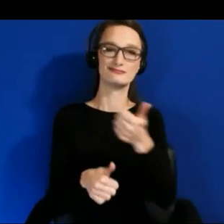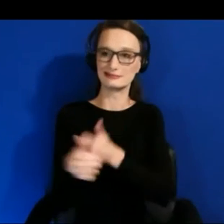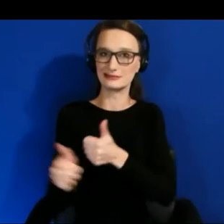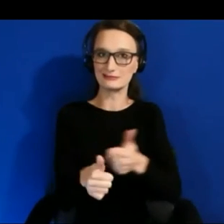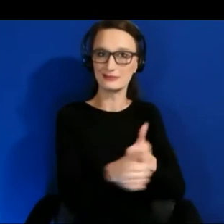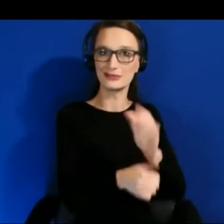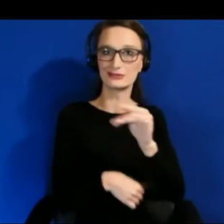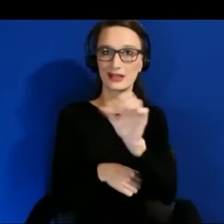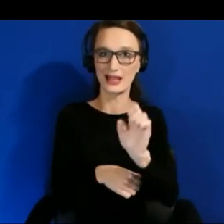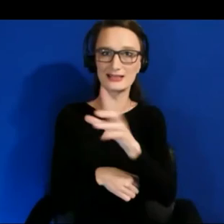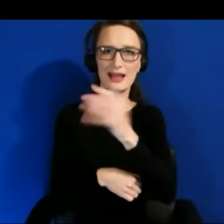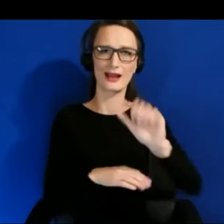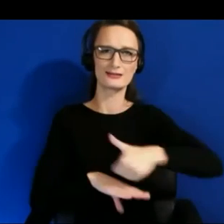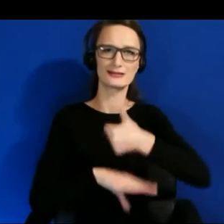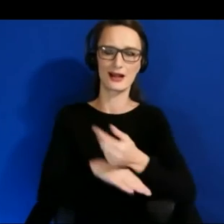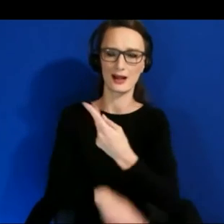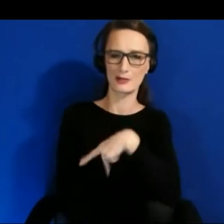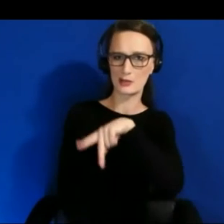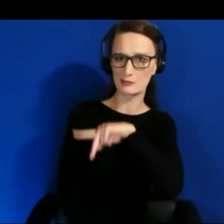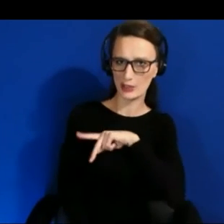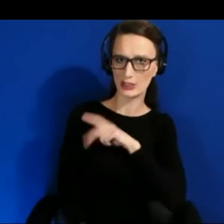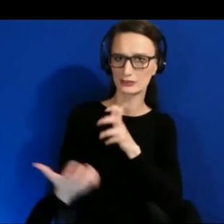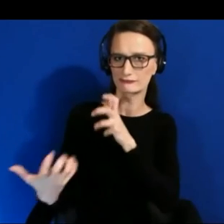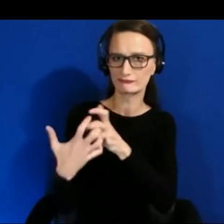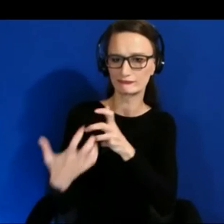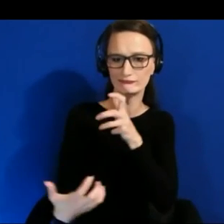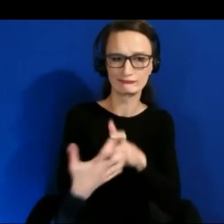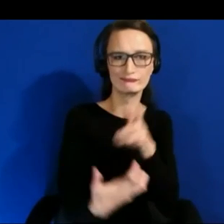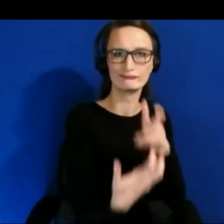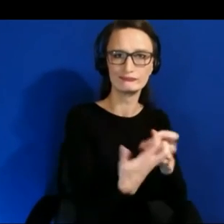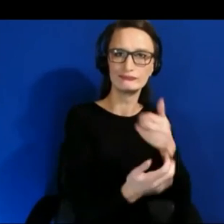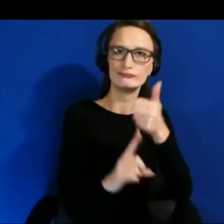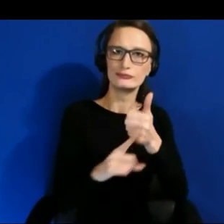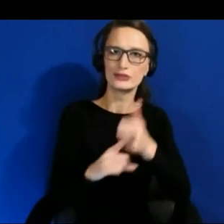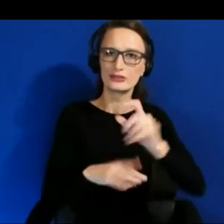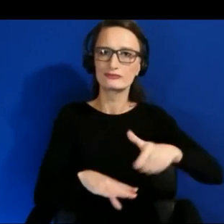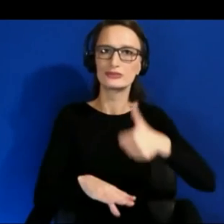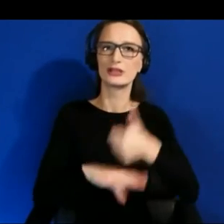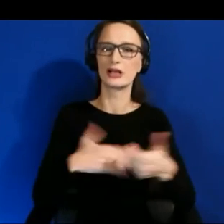You're recreating the physics of the world in a personal way with a headset and other